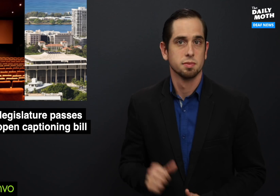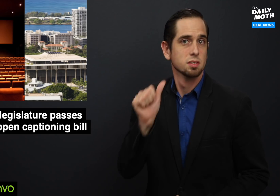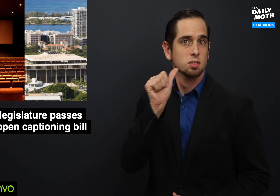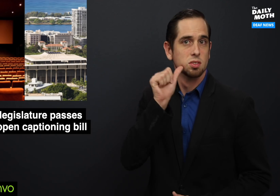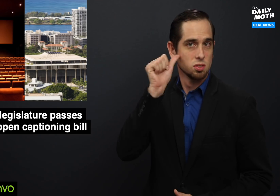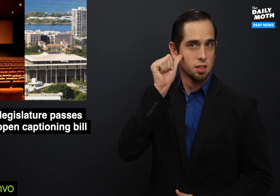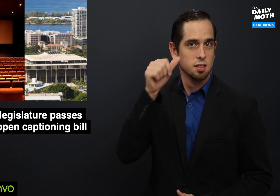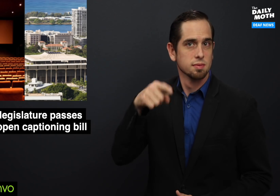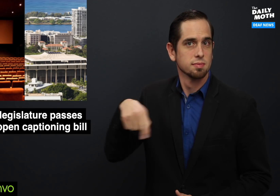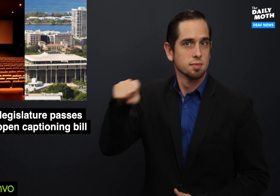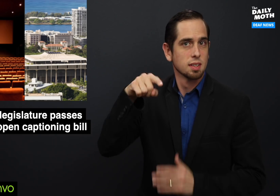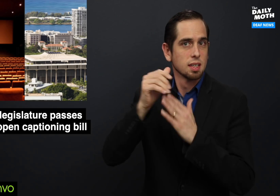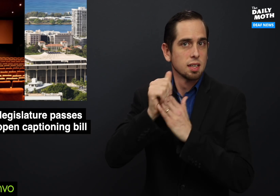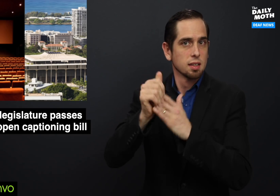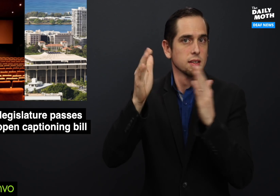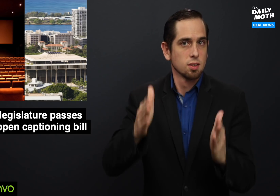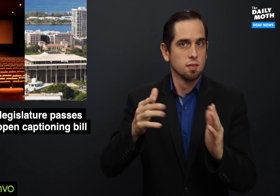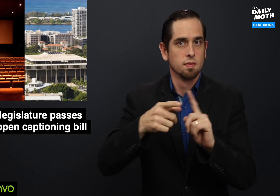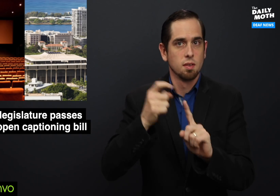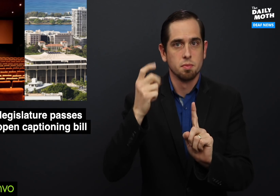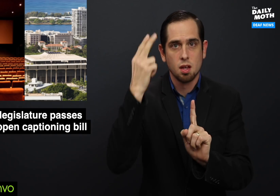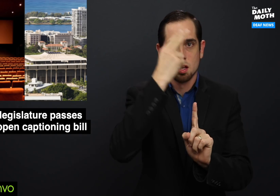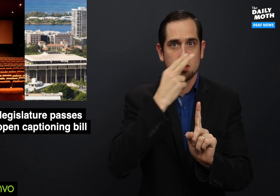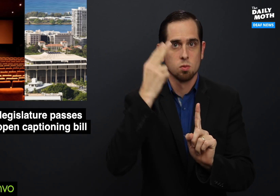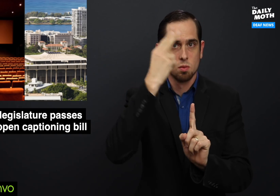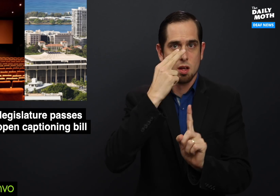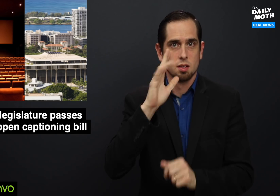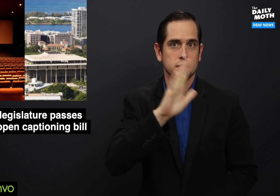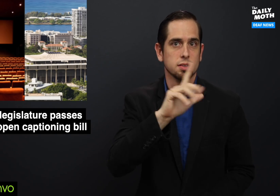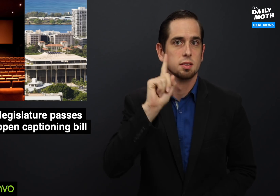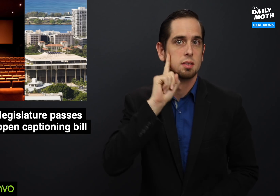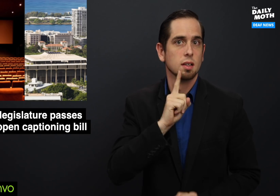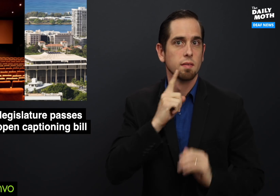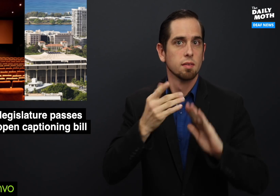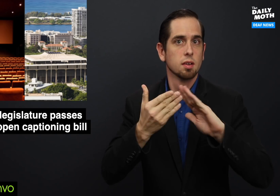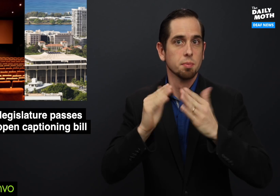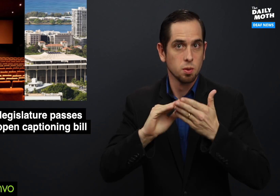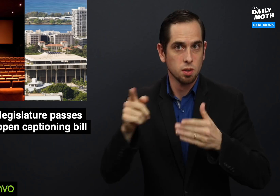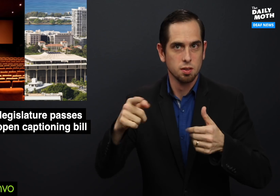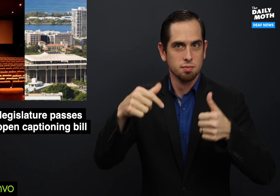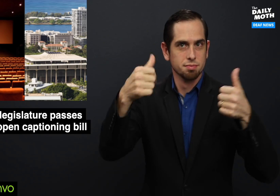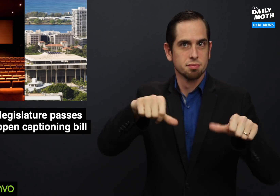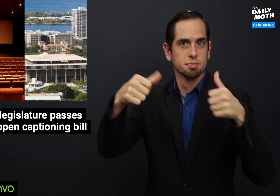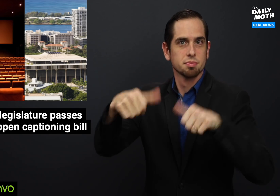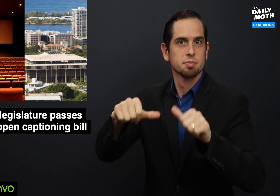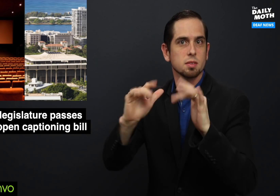Yesterday leaders from Hawaii's Deaf community took